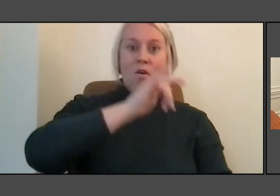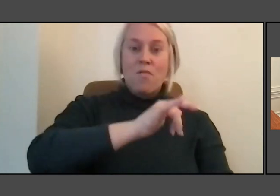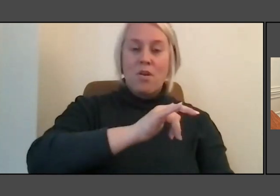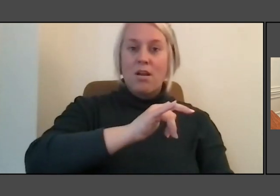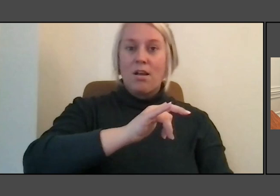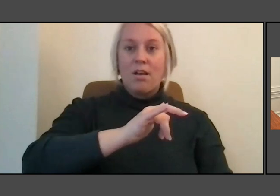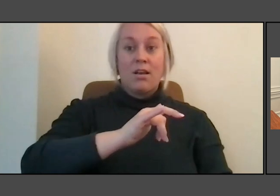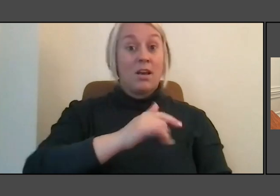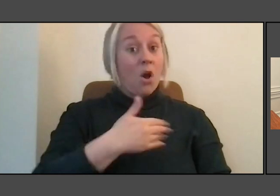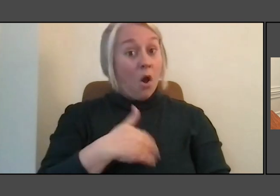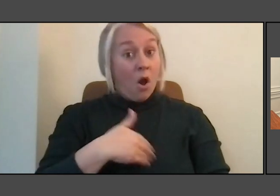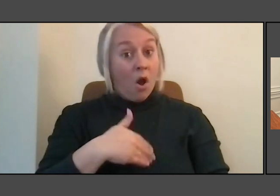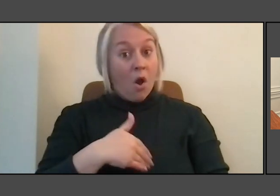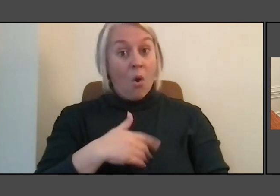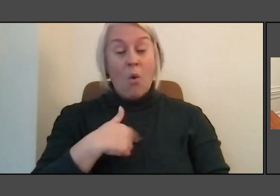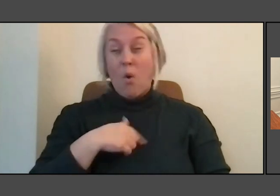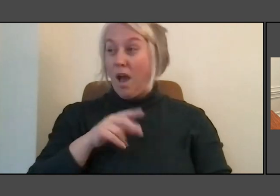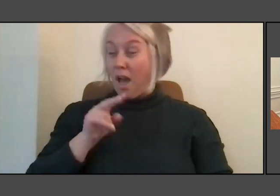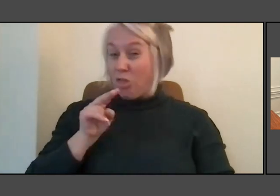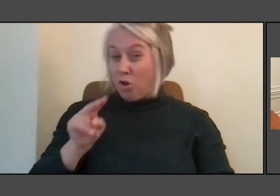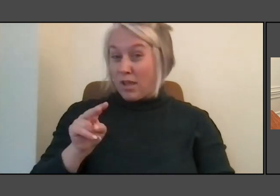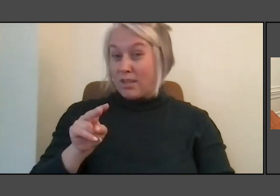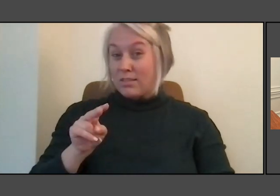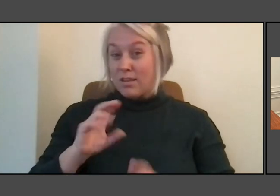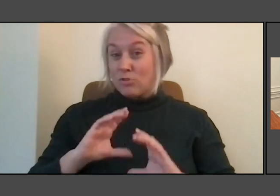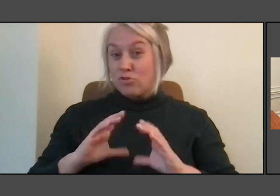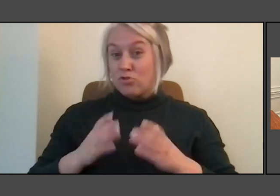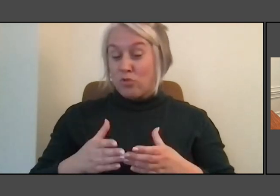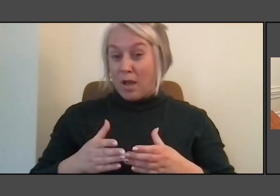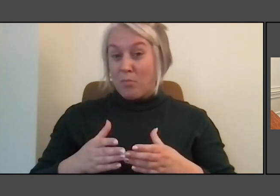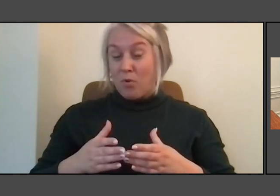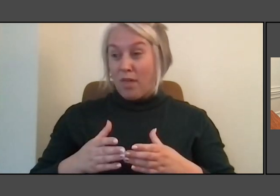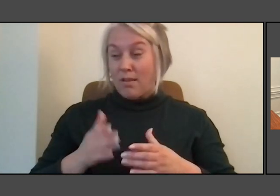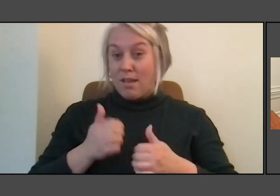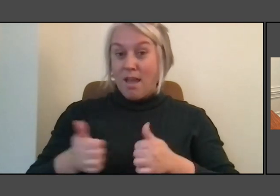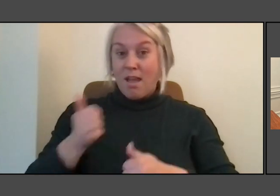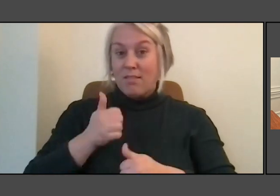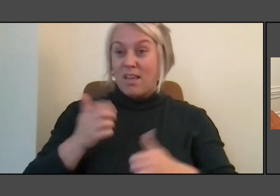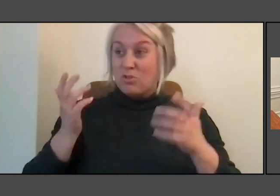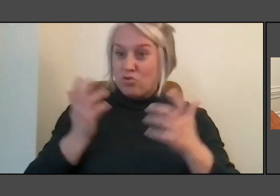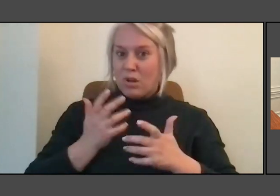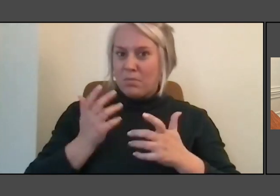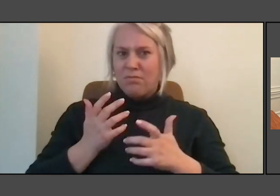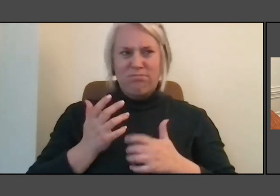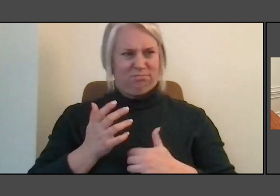And I said, Isn't this incredible? And he said, Well, no, of course they would come.